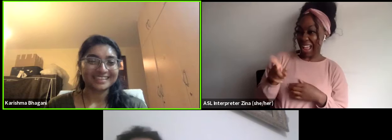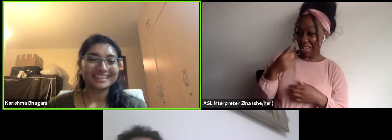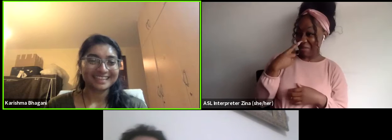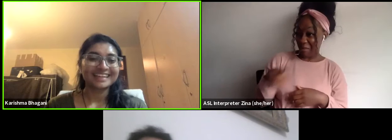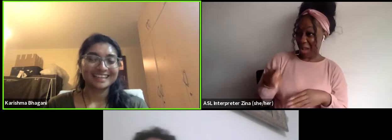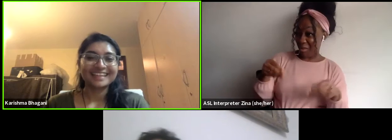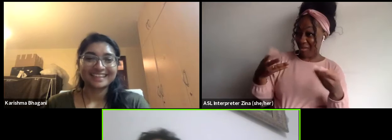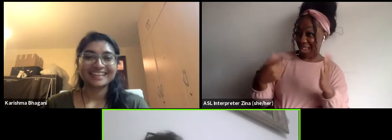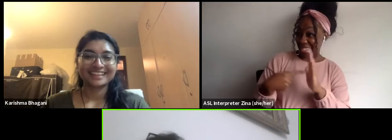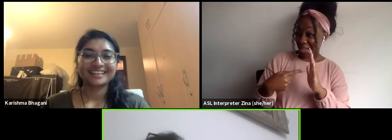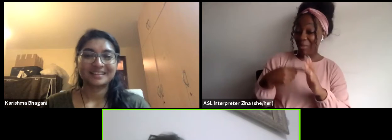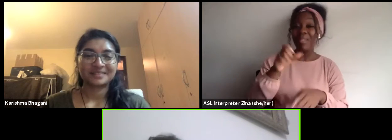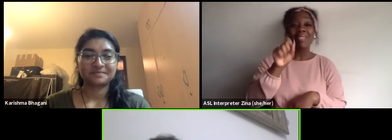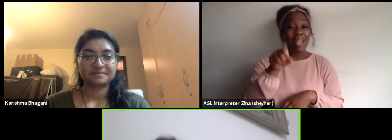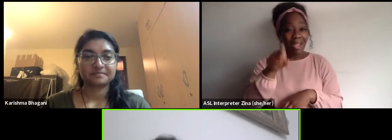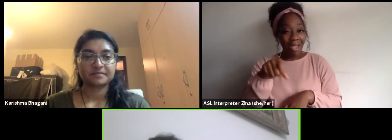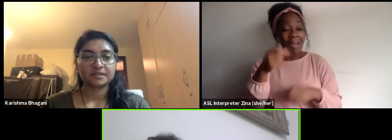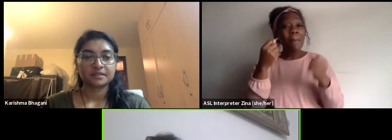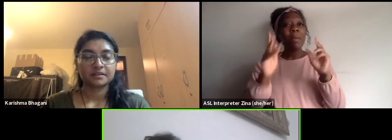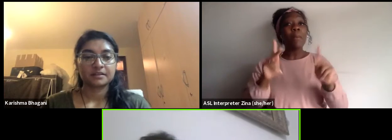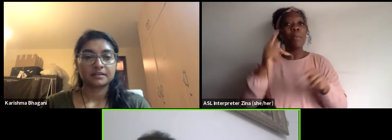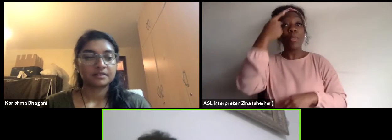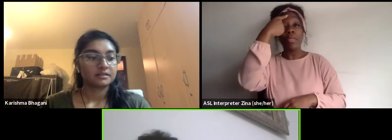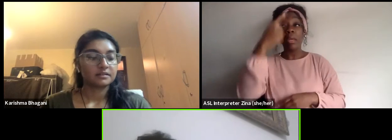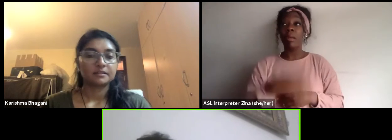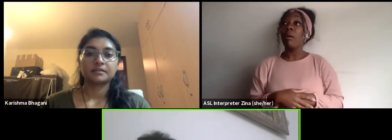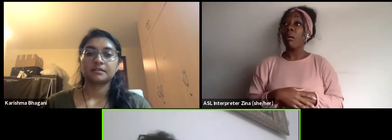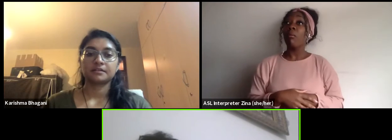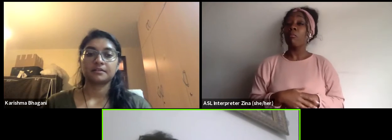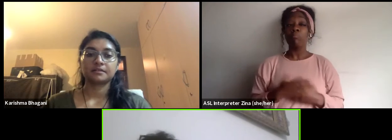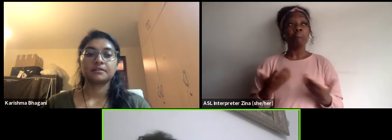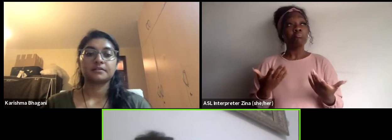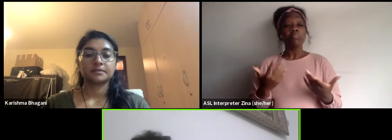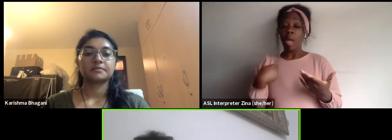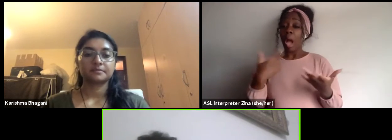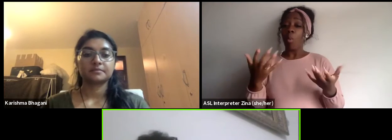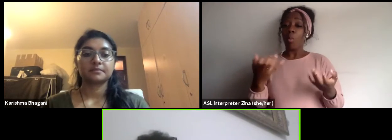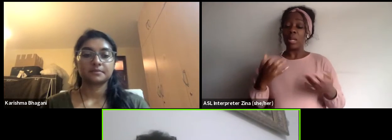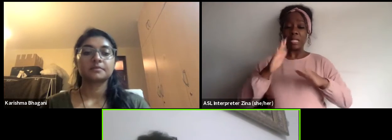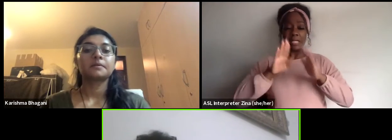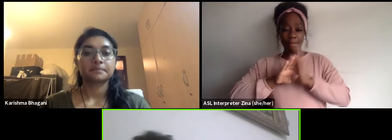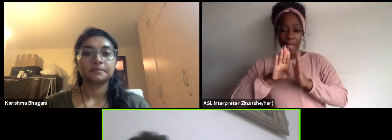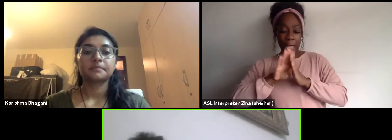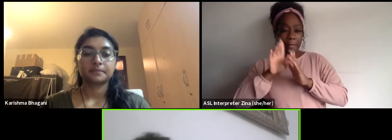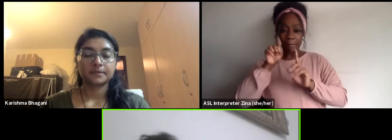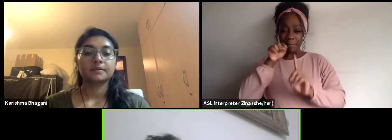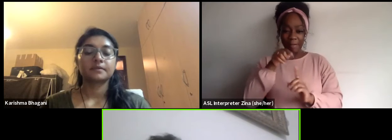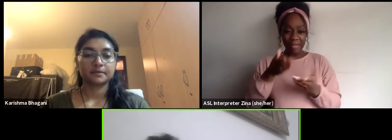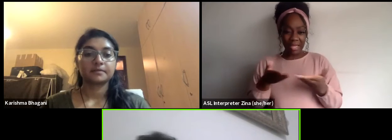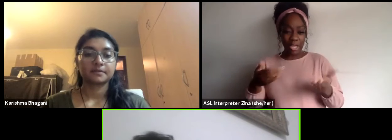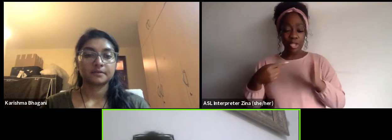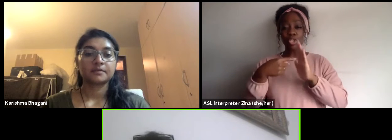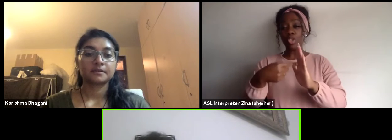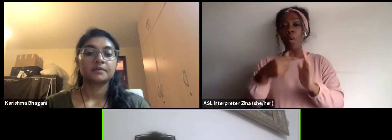The mindset is, okay I want to develop a platform to showcase female singers on the African continent.